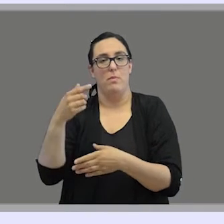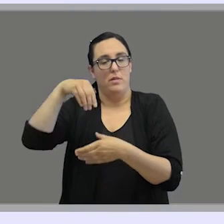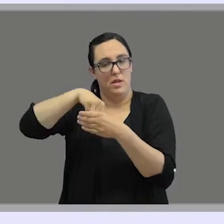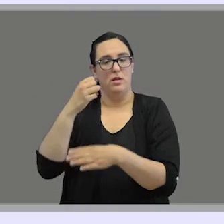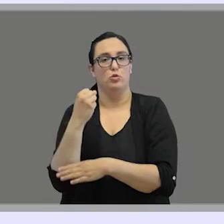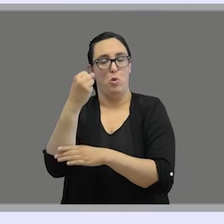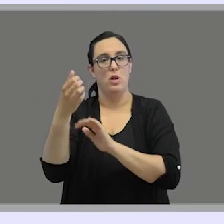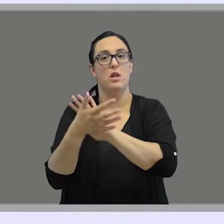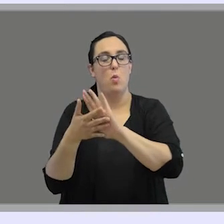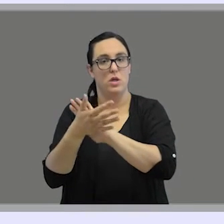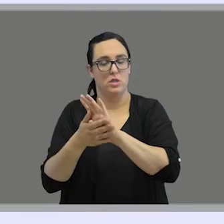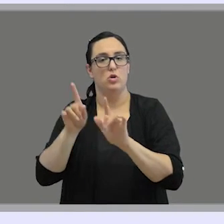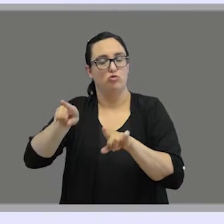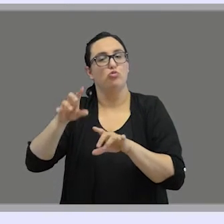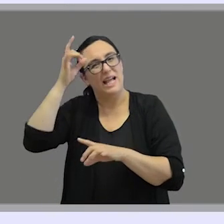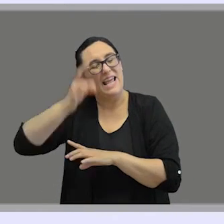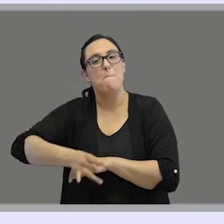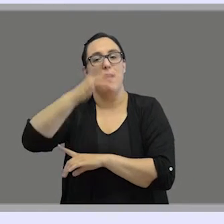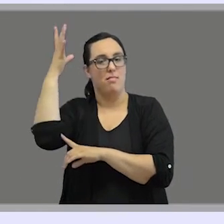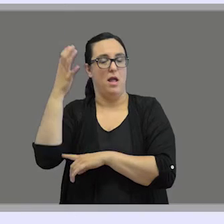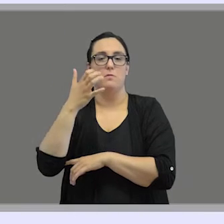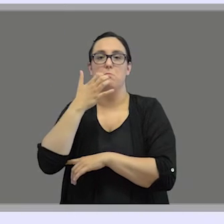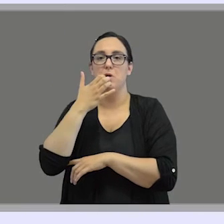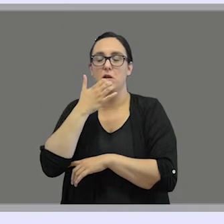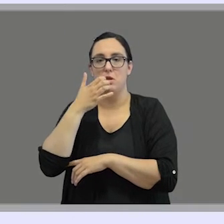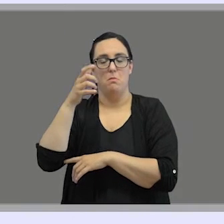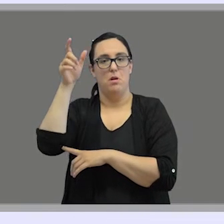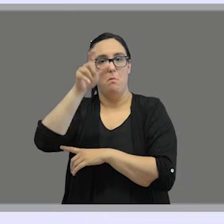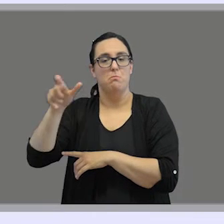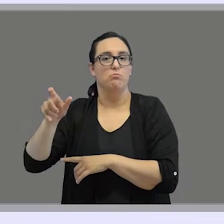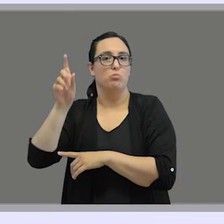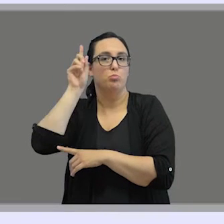like hearing teachers for the deaf or speech therapists.